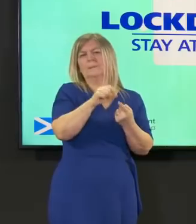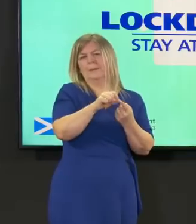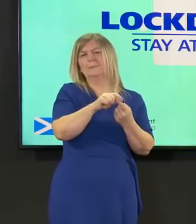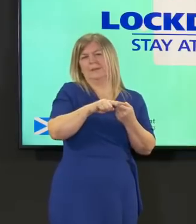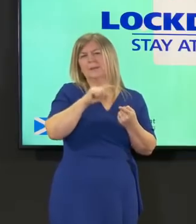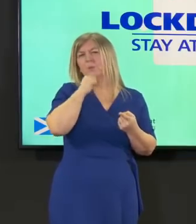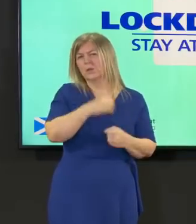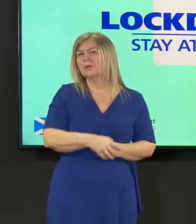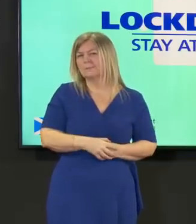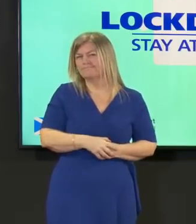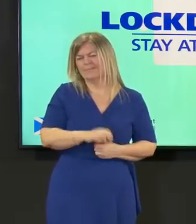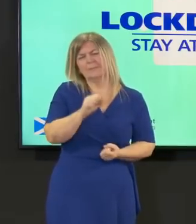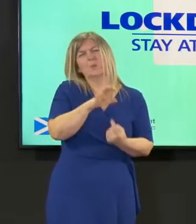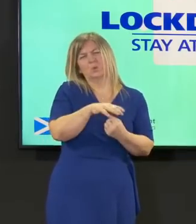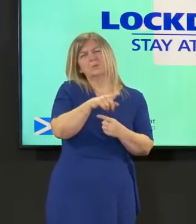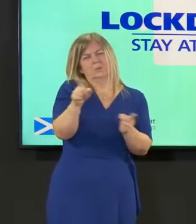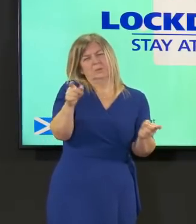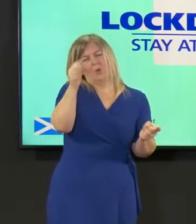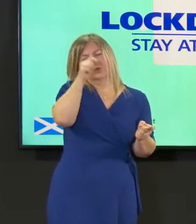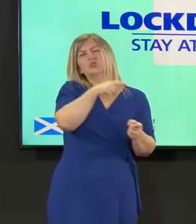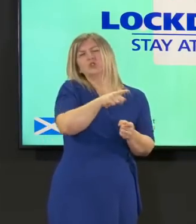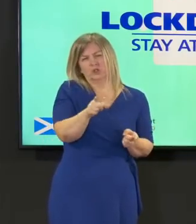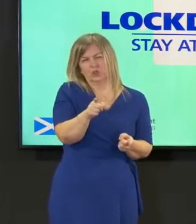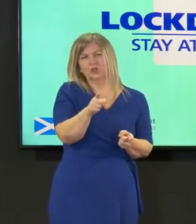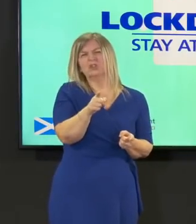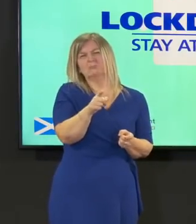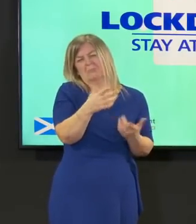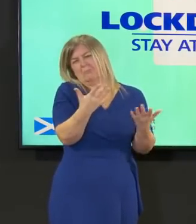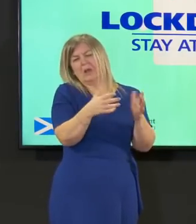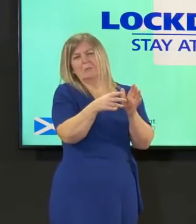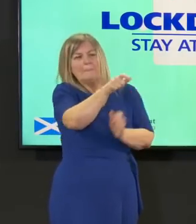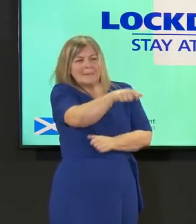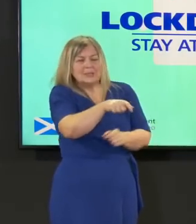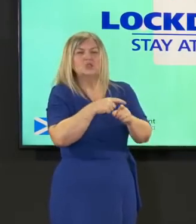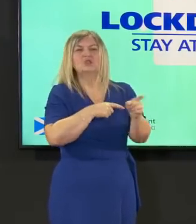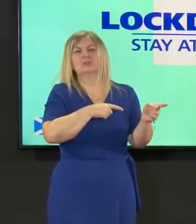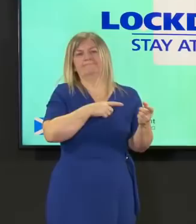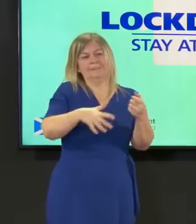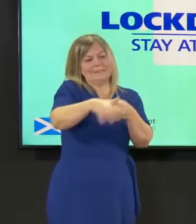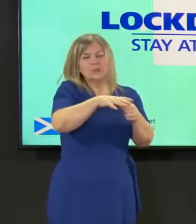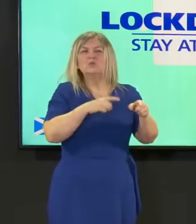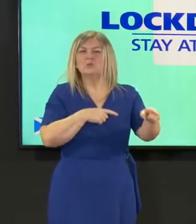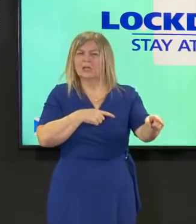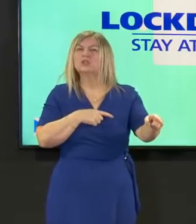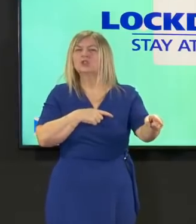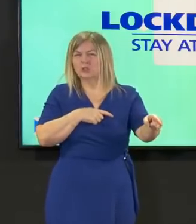remains really important and is a position that i clarified some months ago with cosla